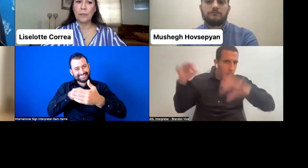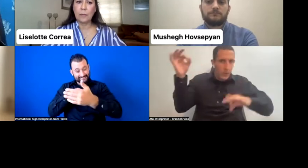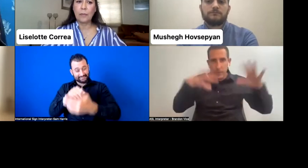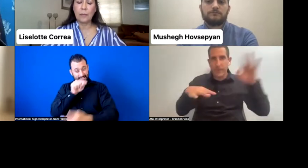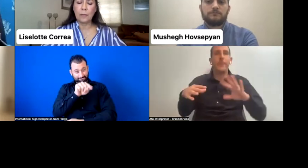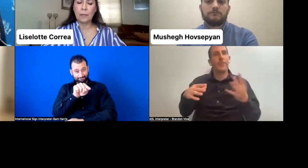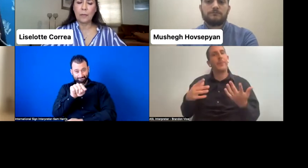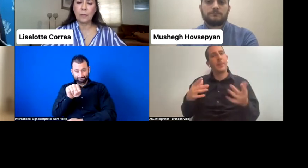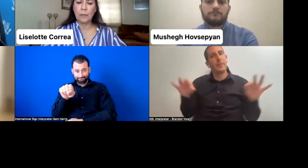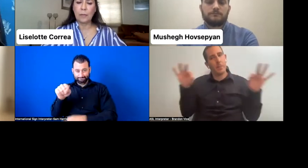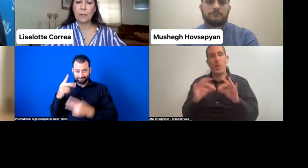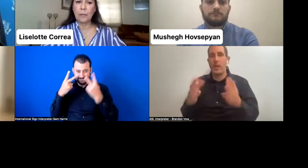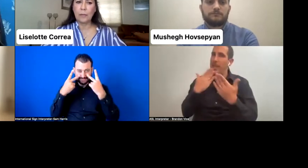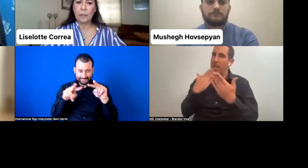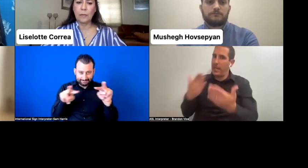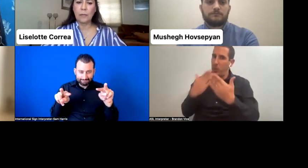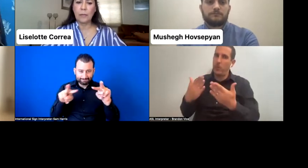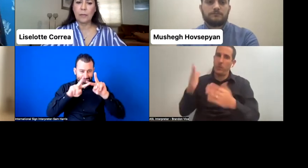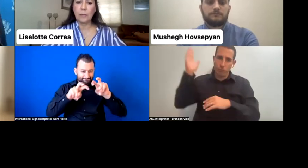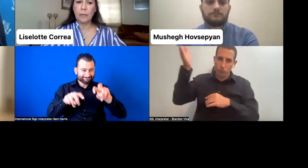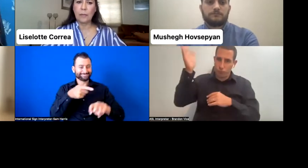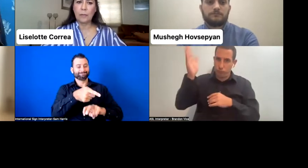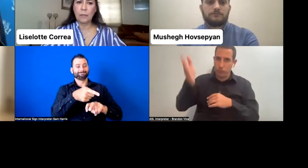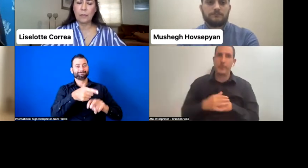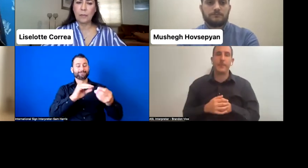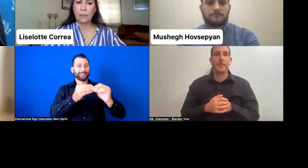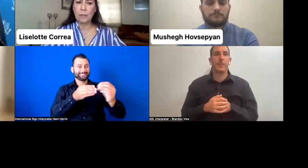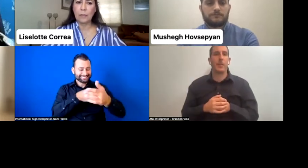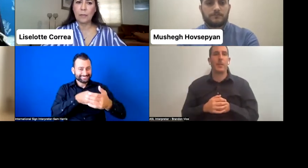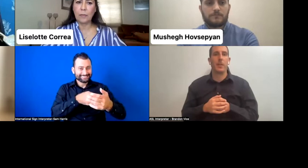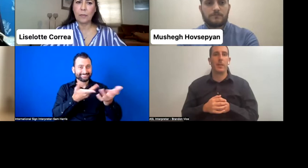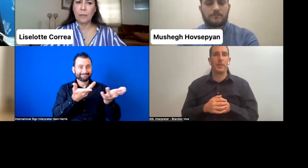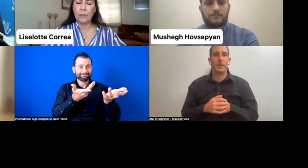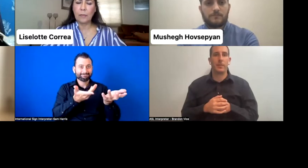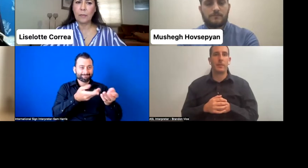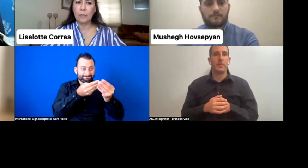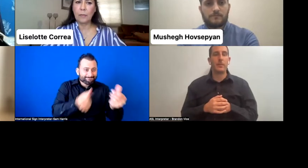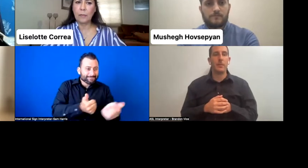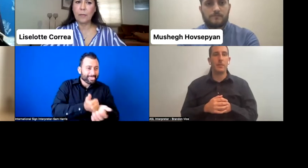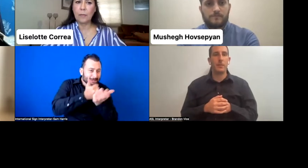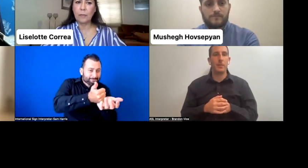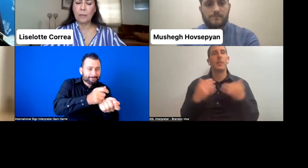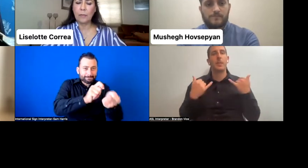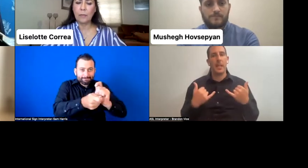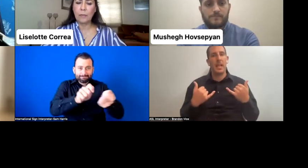I really appreciate it. There was-- and you know this is going to be a good segue. When we get to the next panelist,